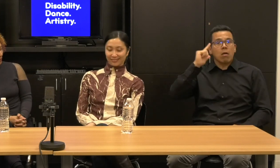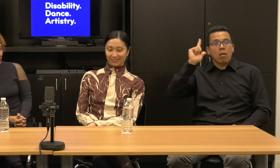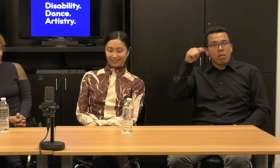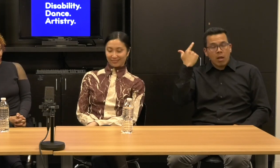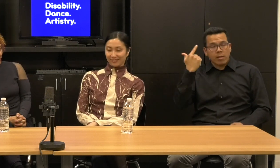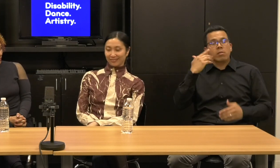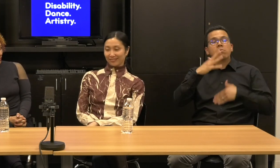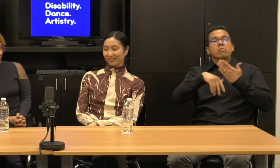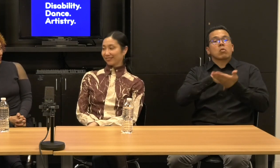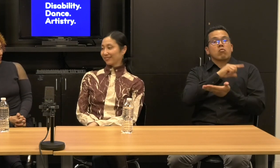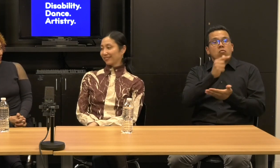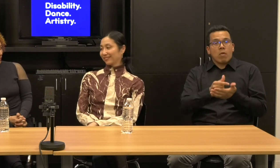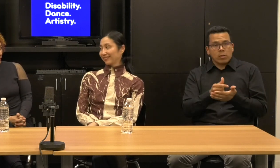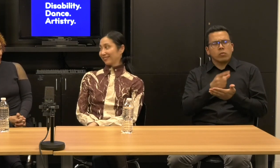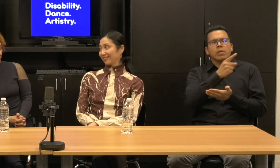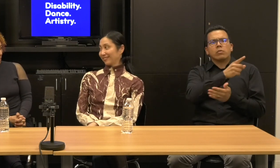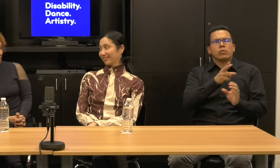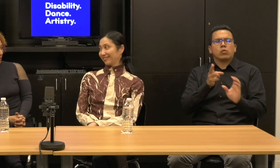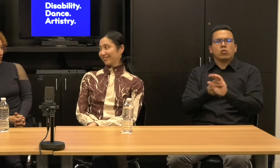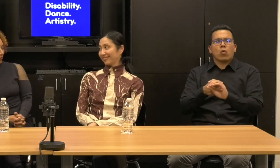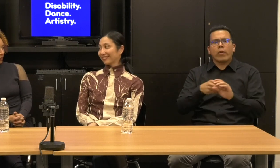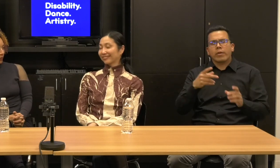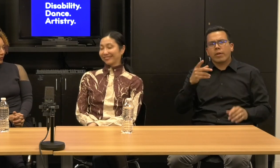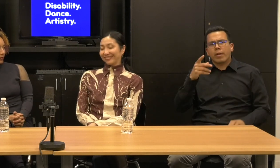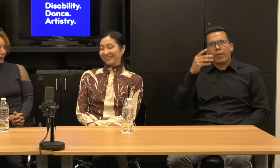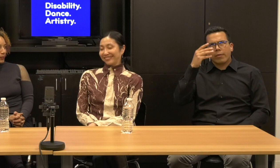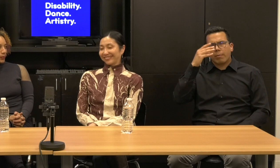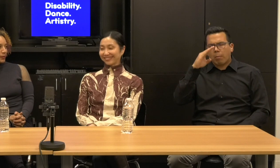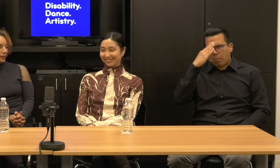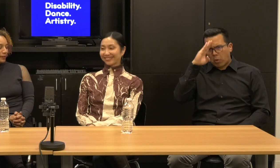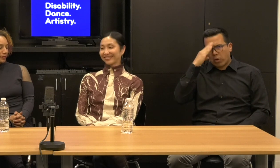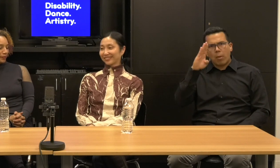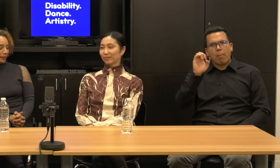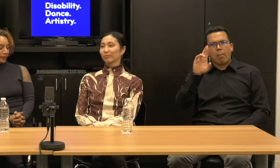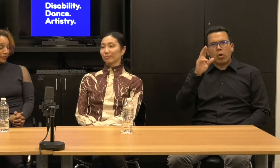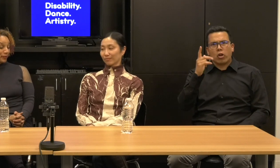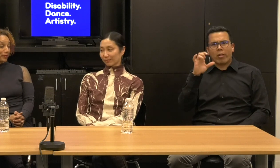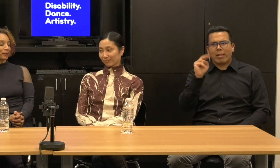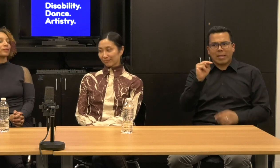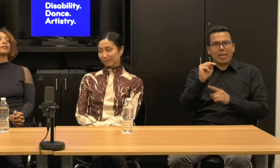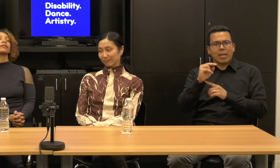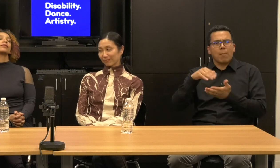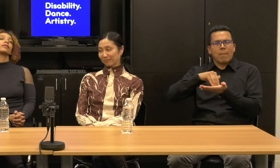Upon graduation she joined the Berlin Ballet where she first met Bill T. Jones when he was